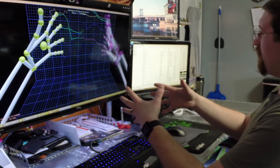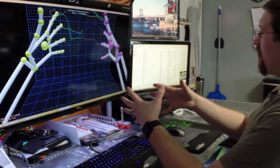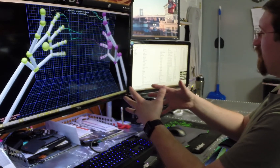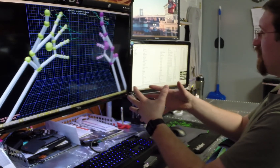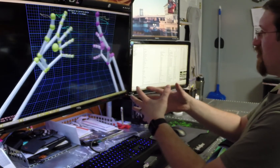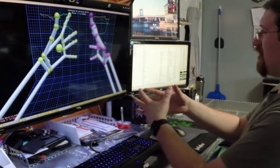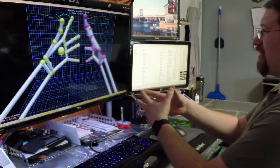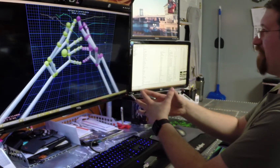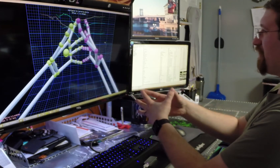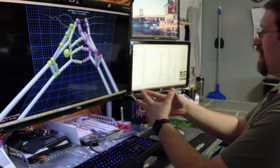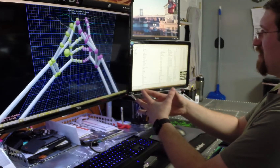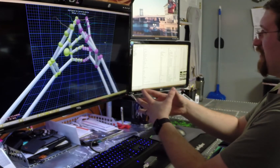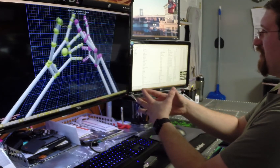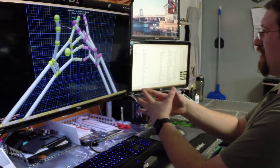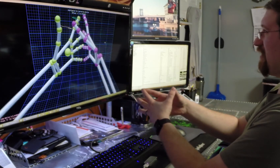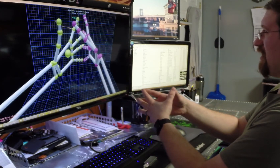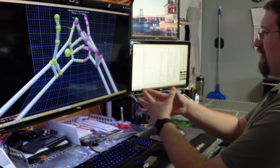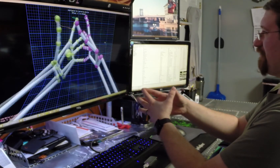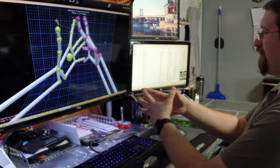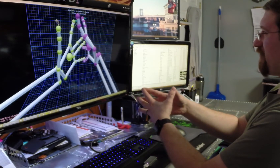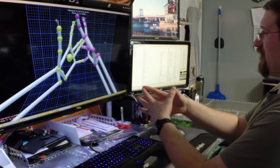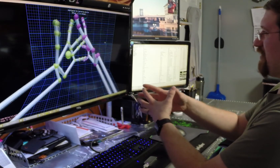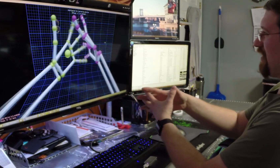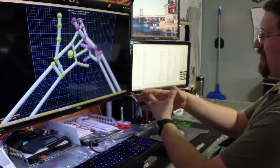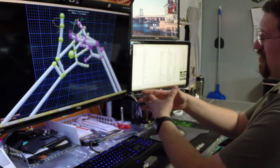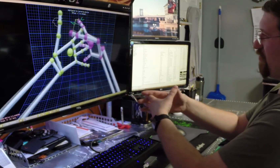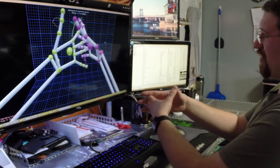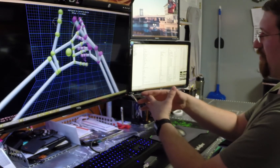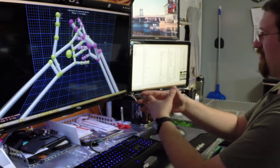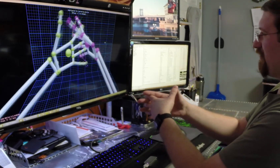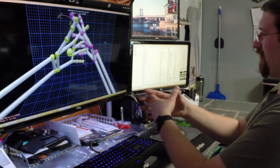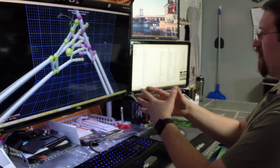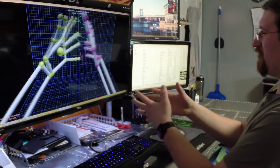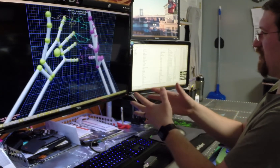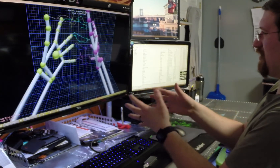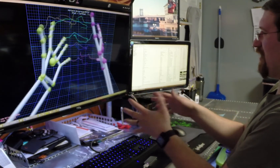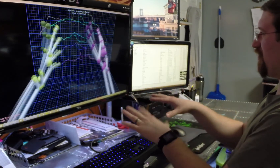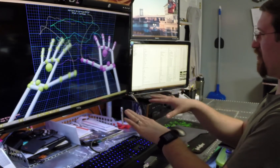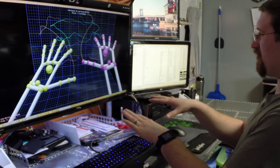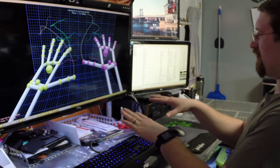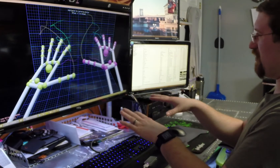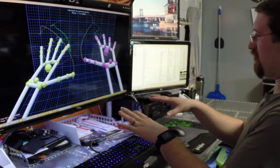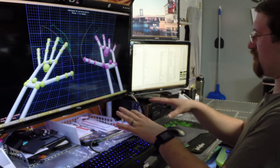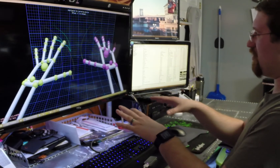where on the screen it's nothing like that, they're jumbled up and have all sorts of issues.